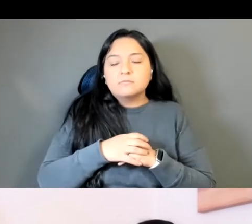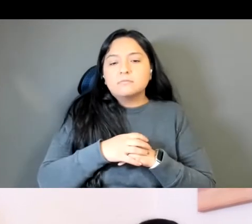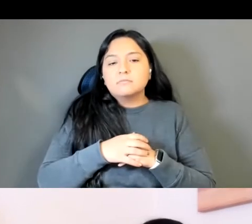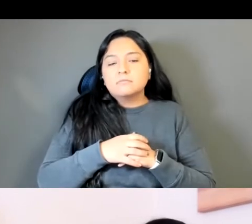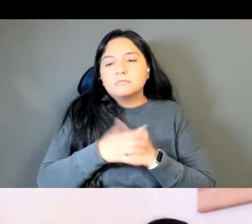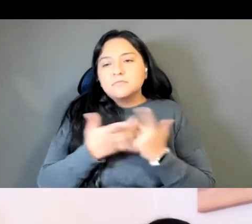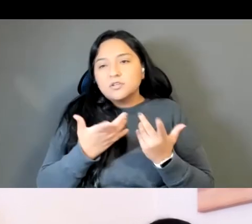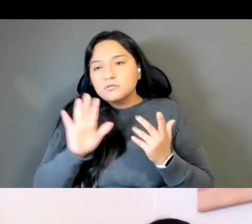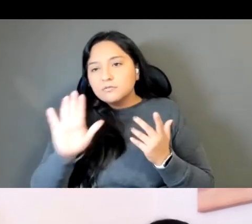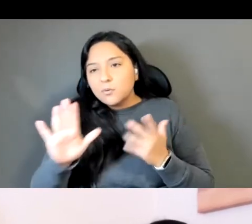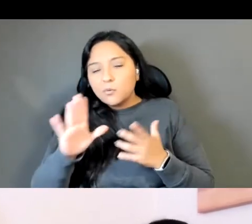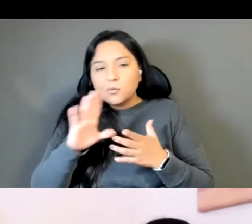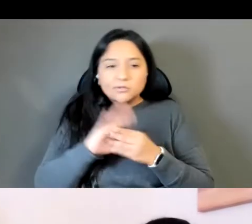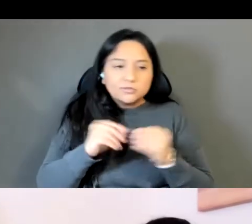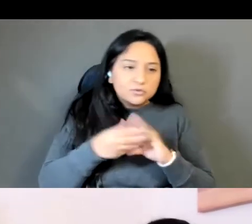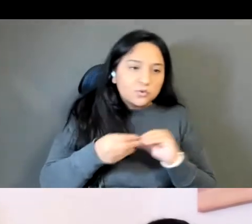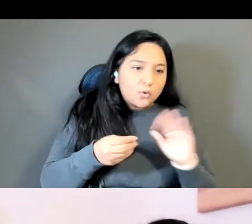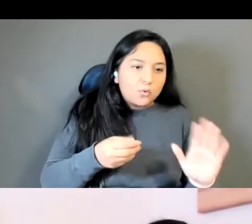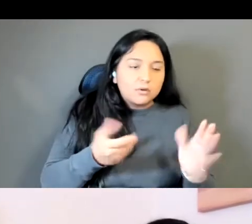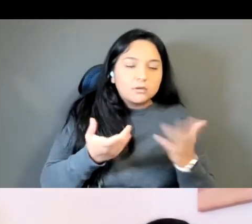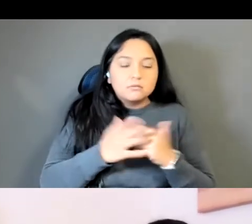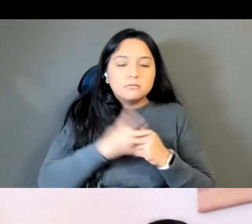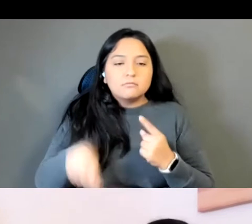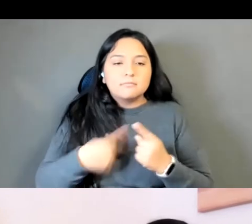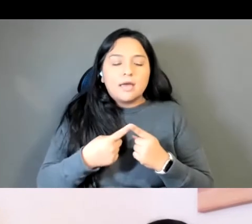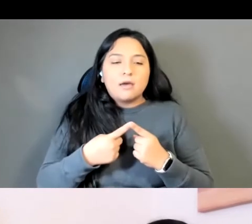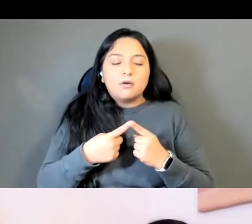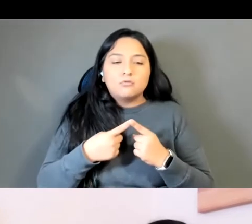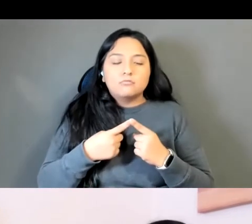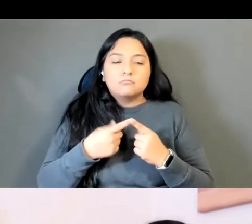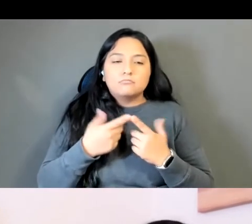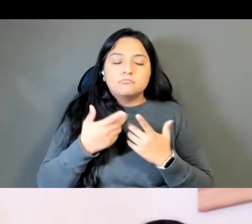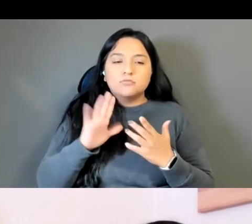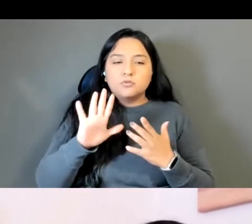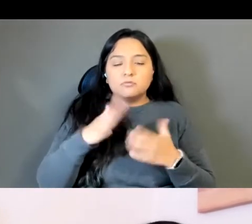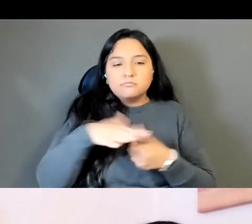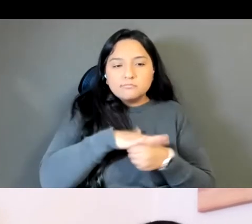in your books in the places you're writing about have had many names the original names